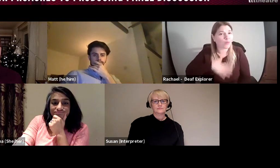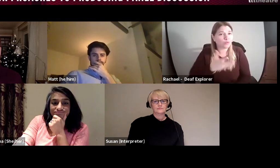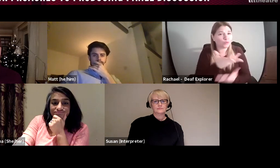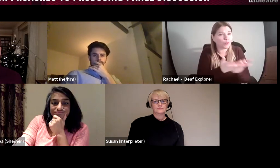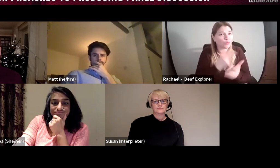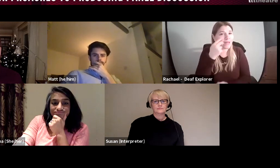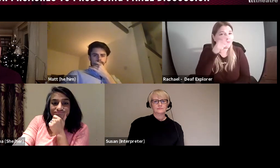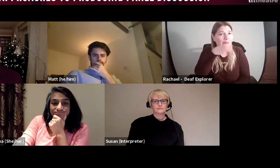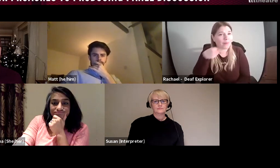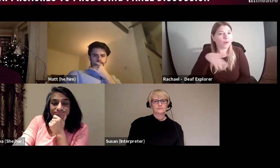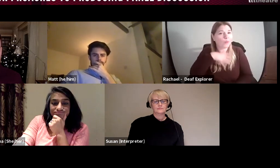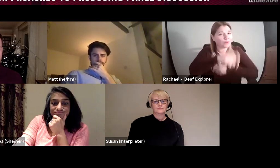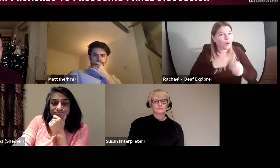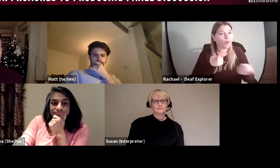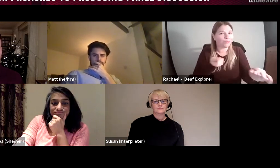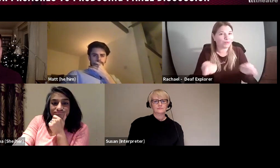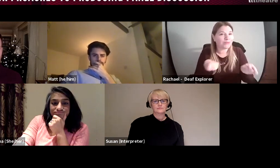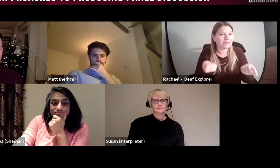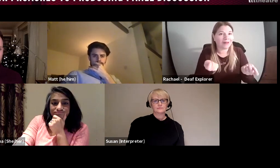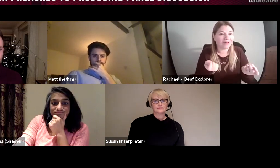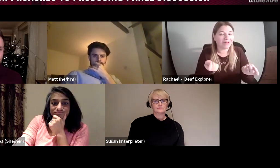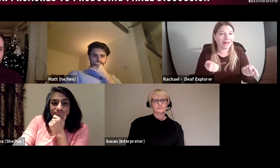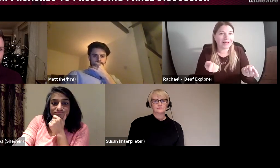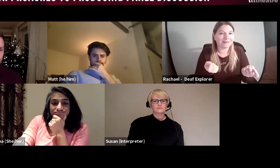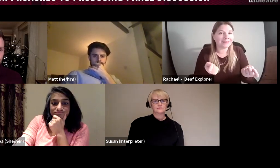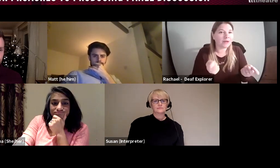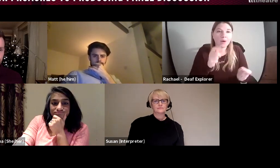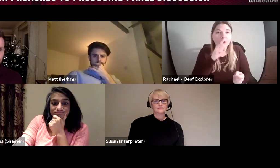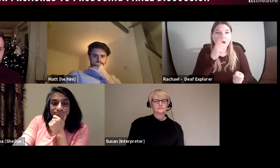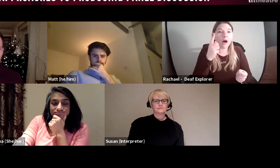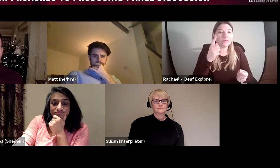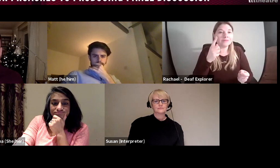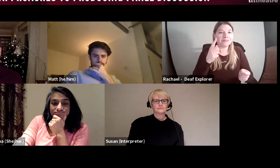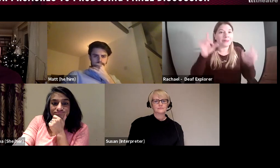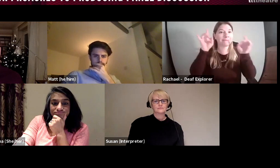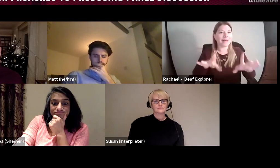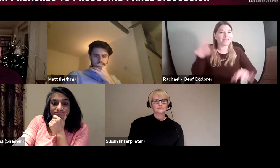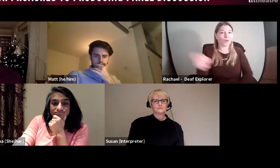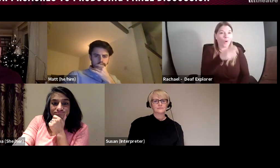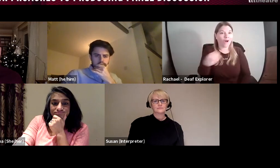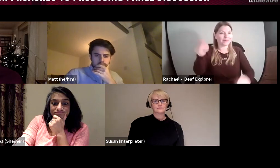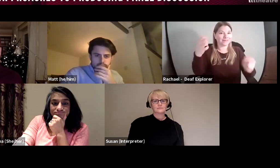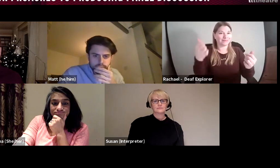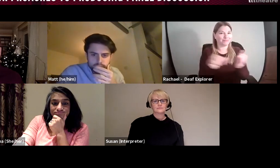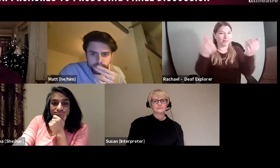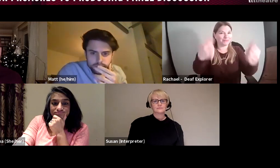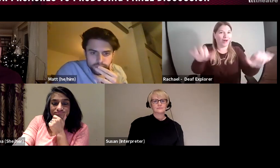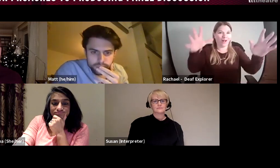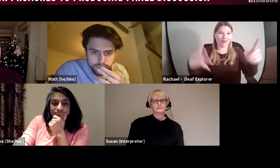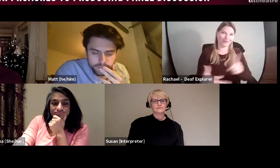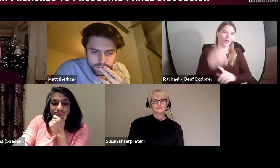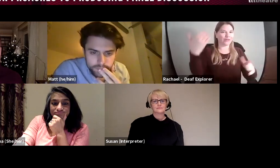to support deaf artists as well to become the producers that we need. We can't wave a magic wand